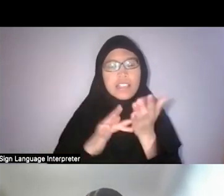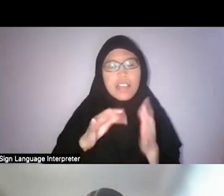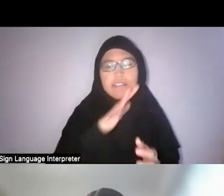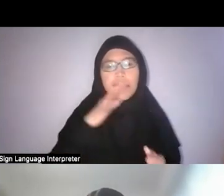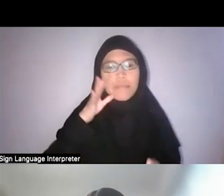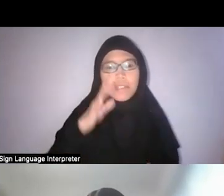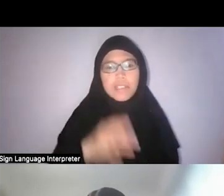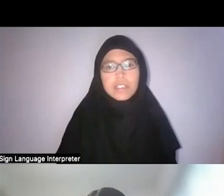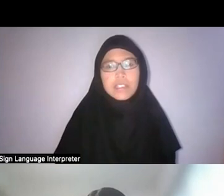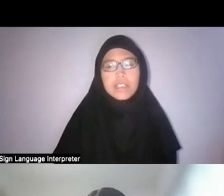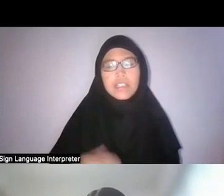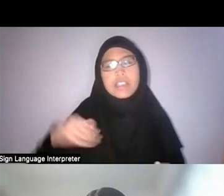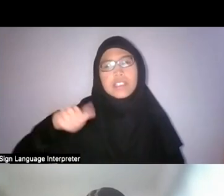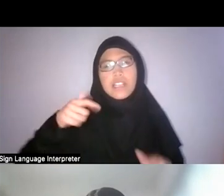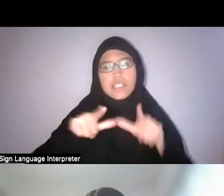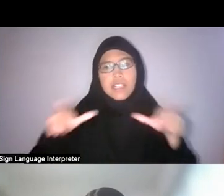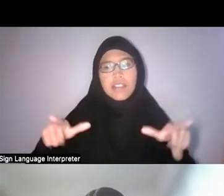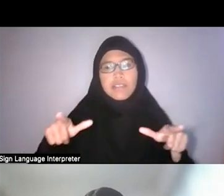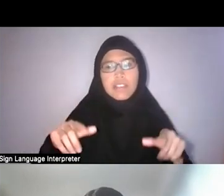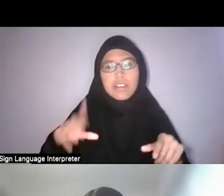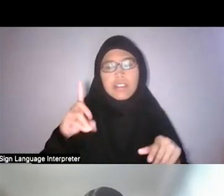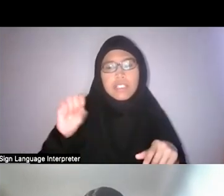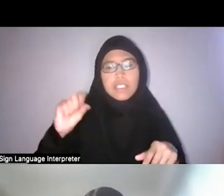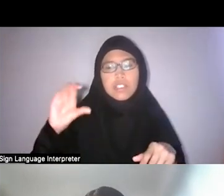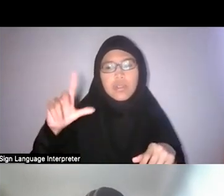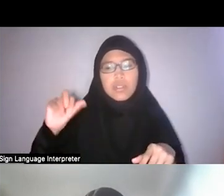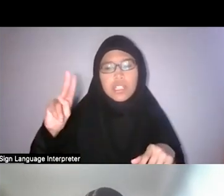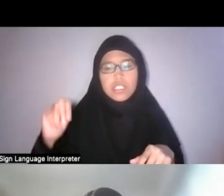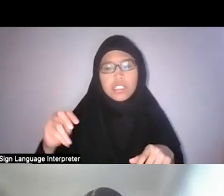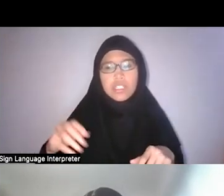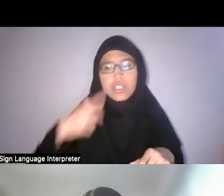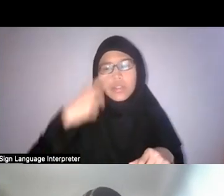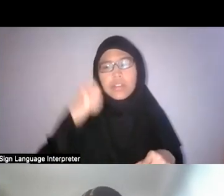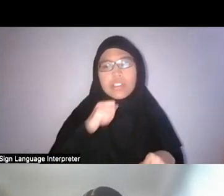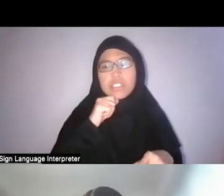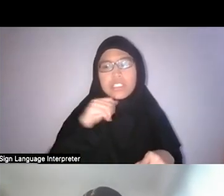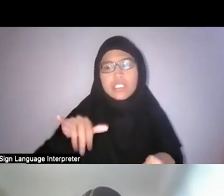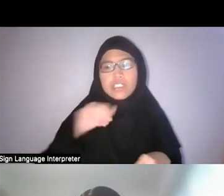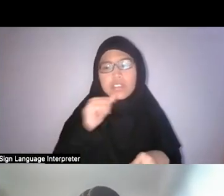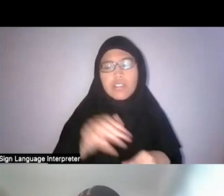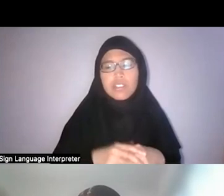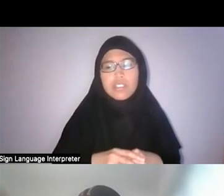it is another level, a kind of a dislocation too, because you’re still not dealing—